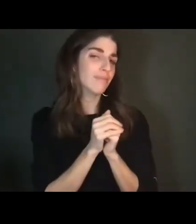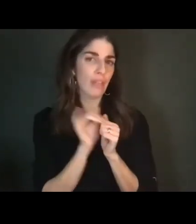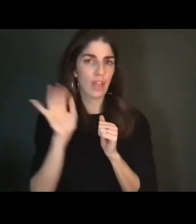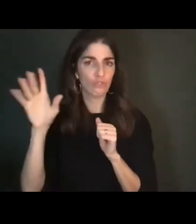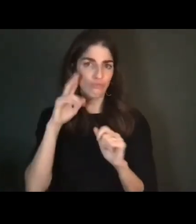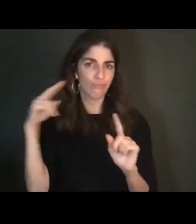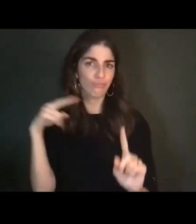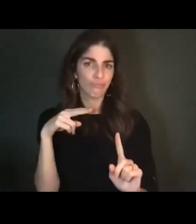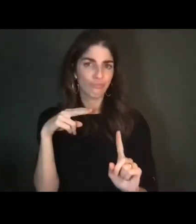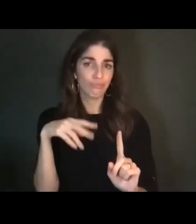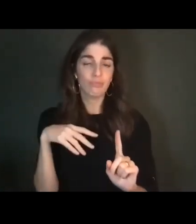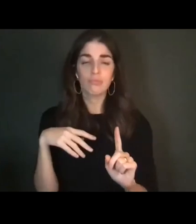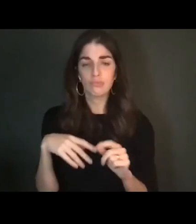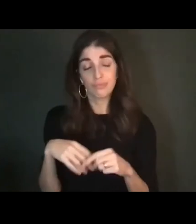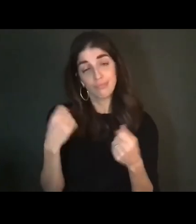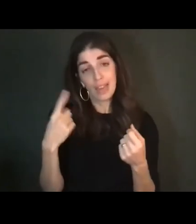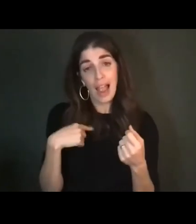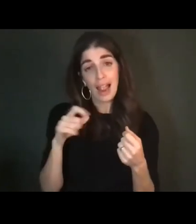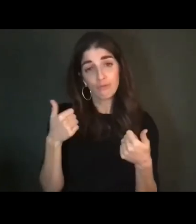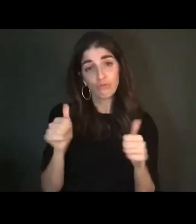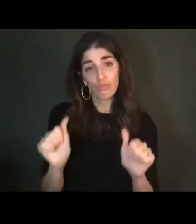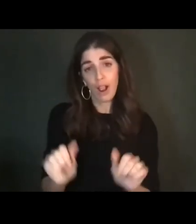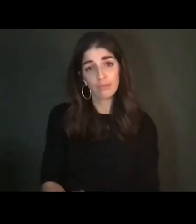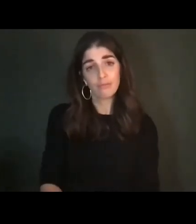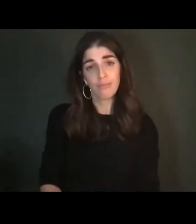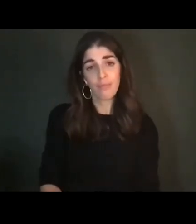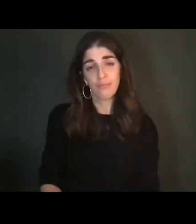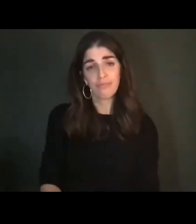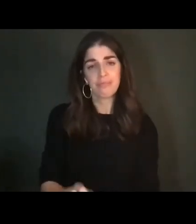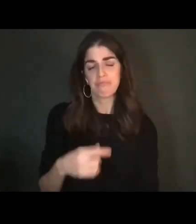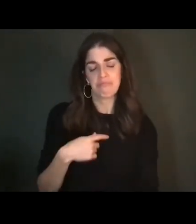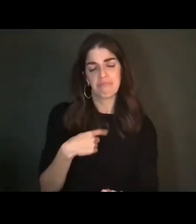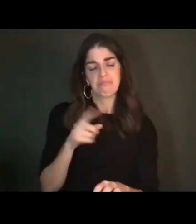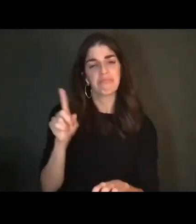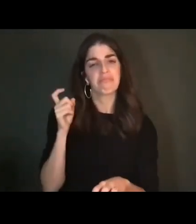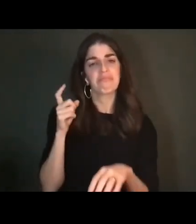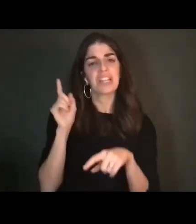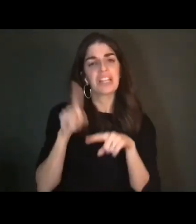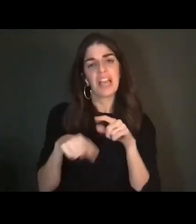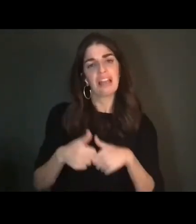I have to try, you understand. I won't live out my days with my parents. They're not immortal.